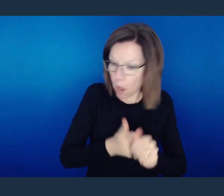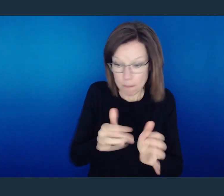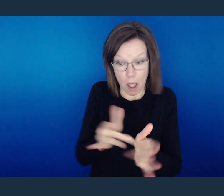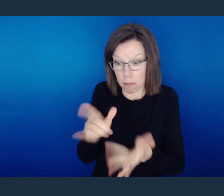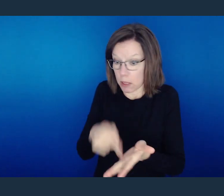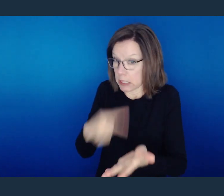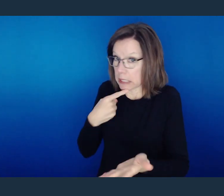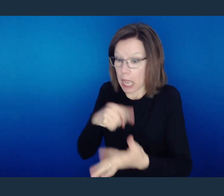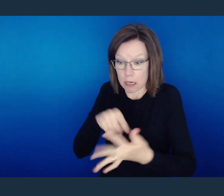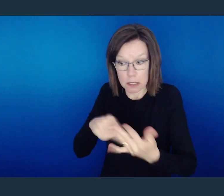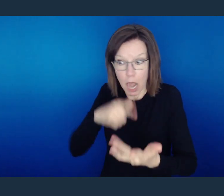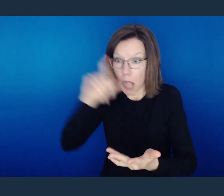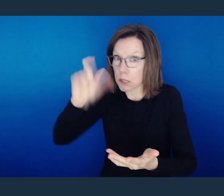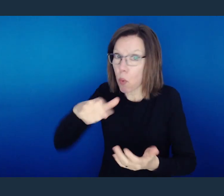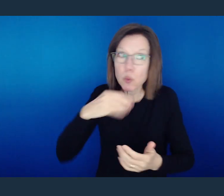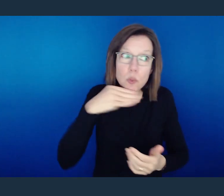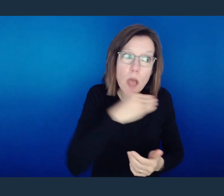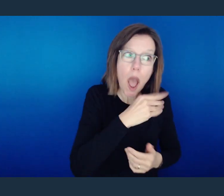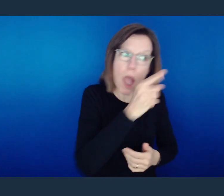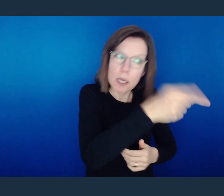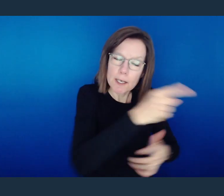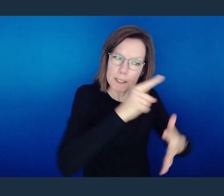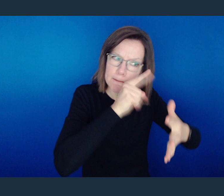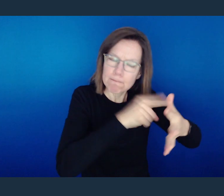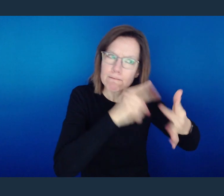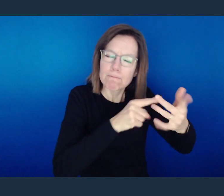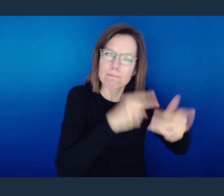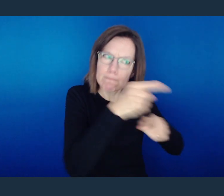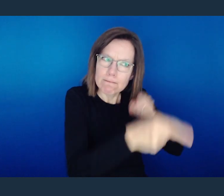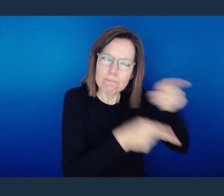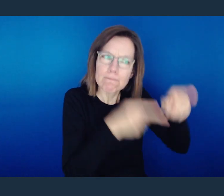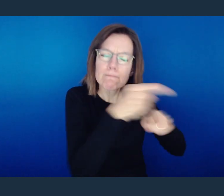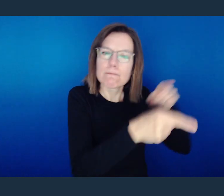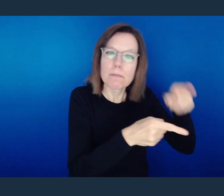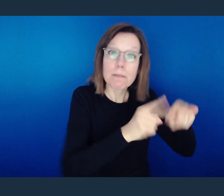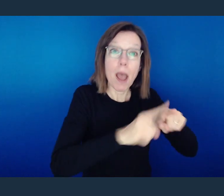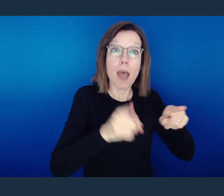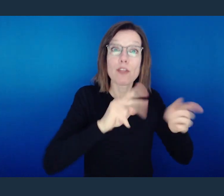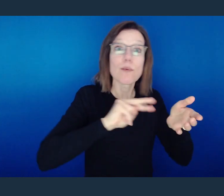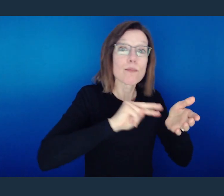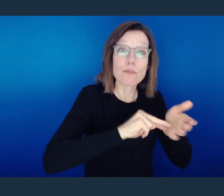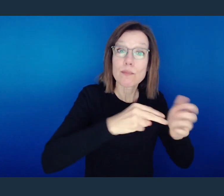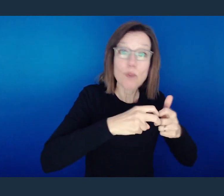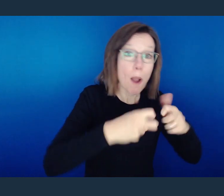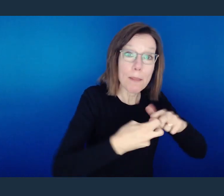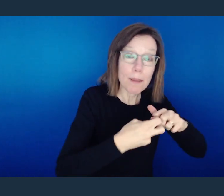We'll use all the appropriate judgment words and categorize it appropriately, but the problem